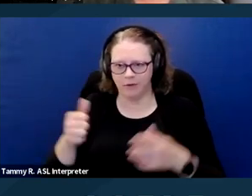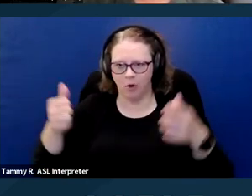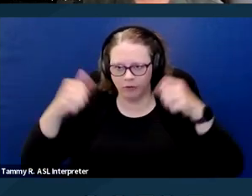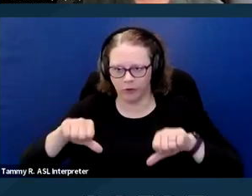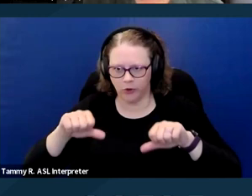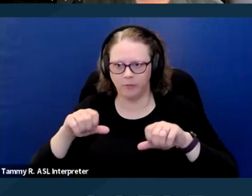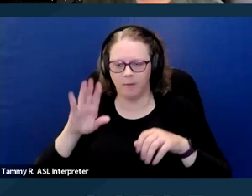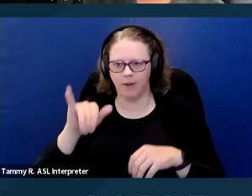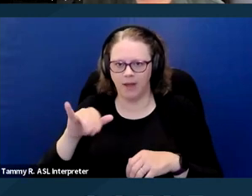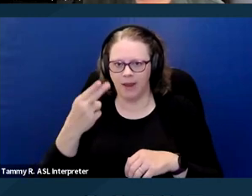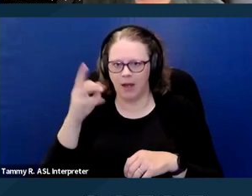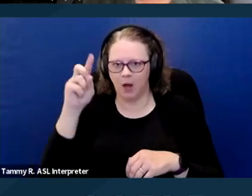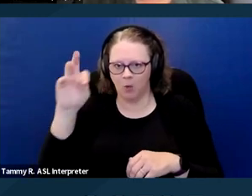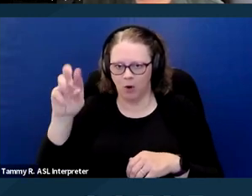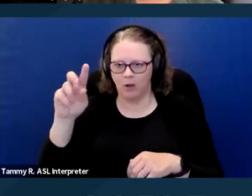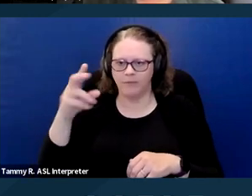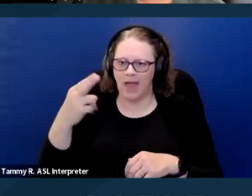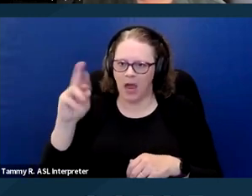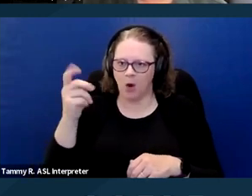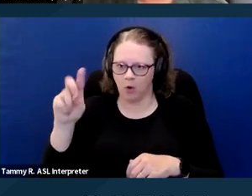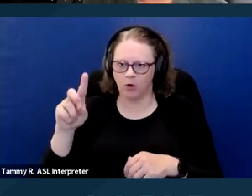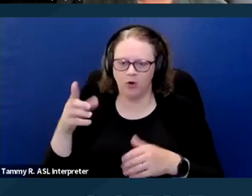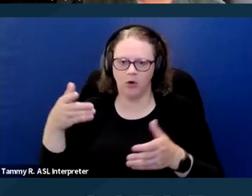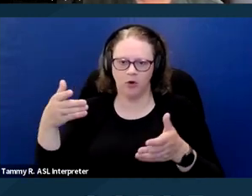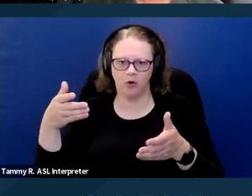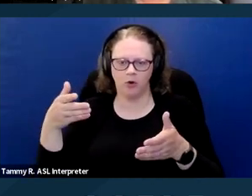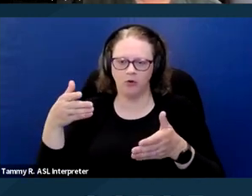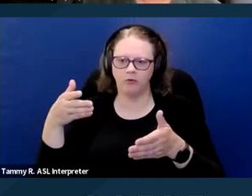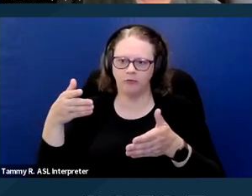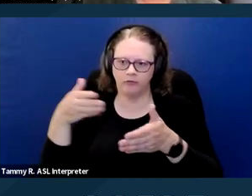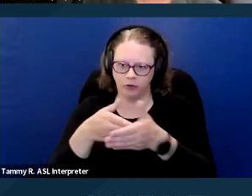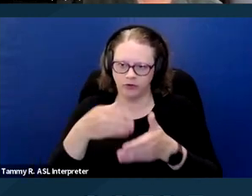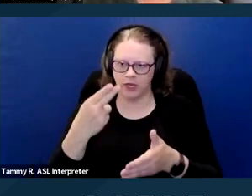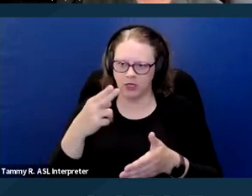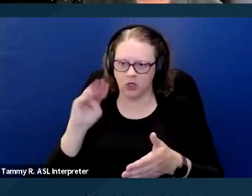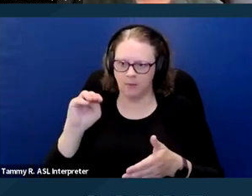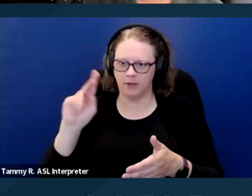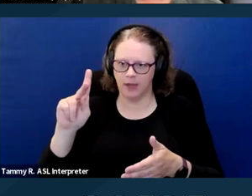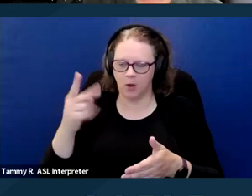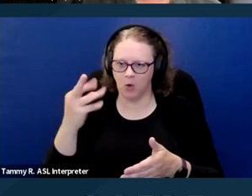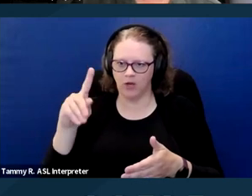by Howard versus HMK holdings. They're consistent with each other. But under the Federal Fair Housing Act,